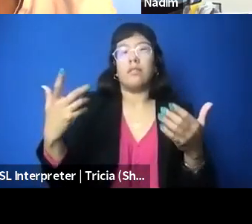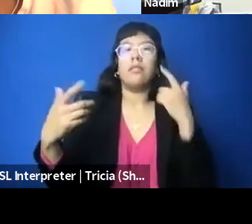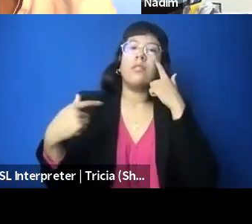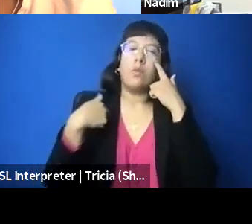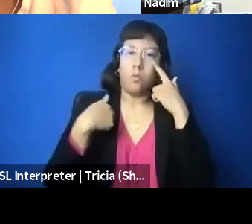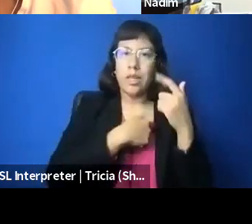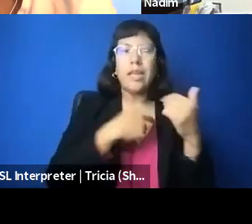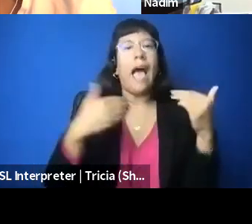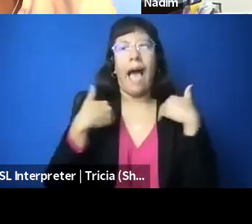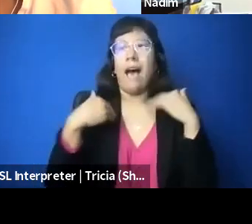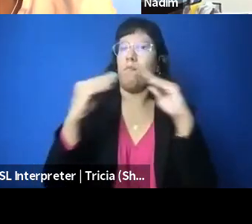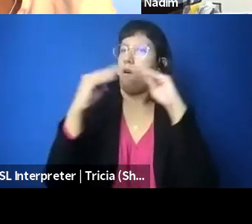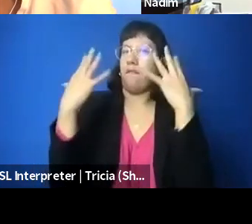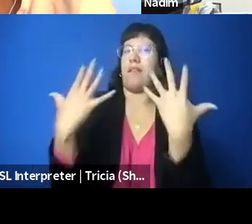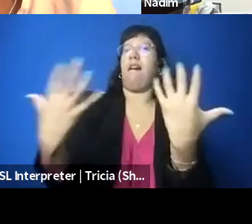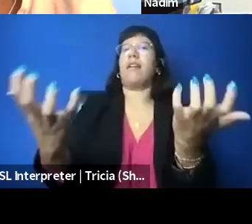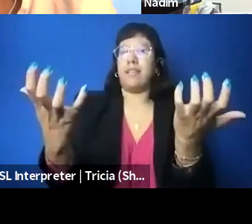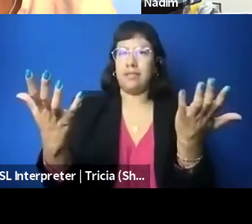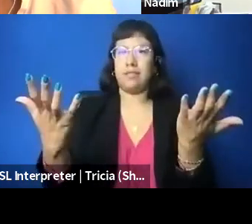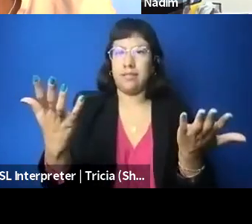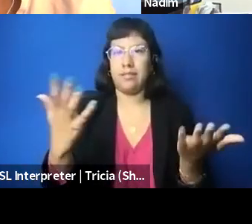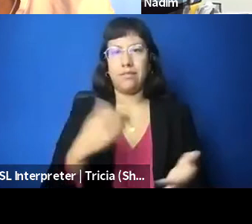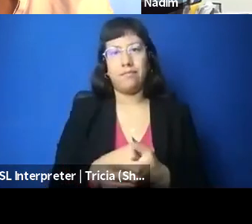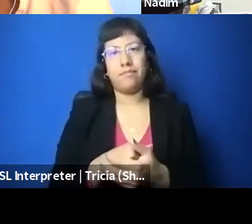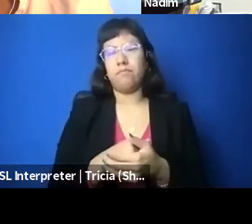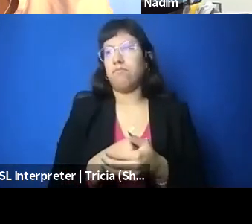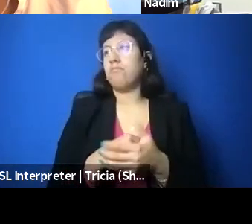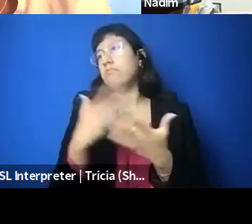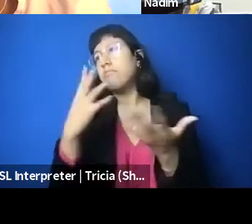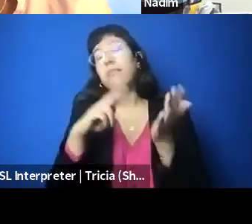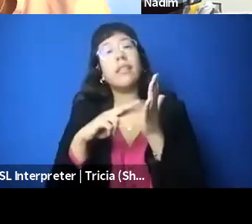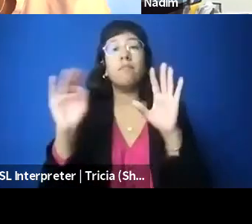whether it's in Congress, and I think also there's just